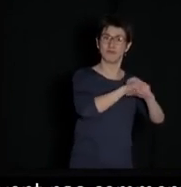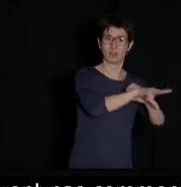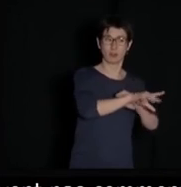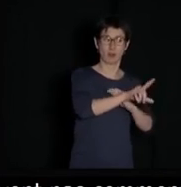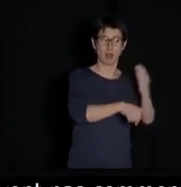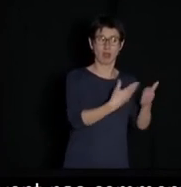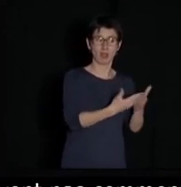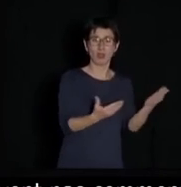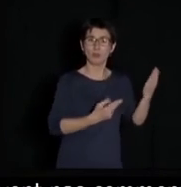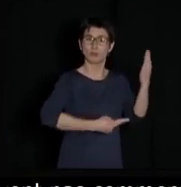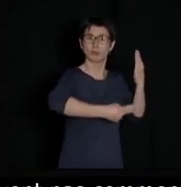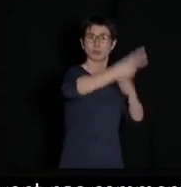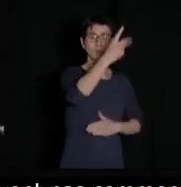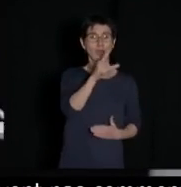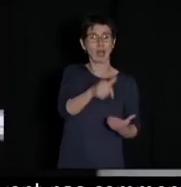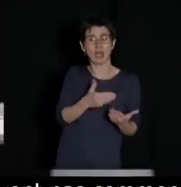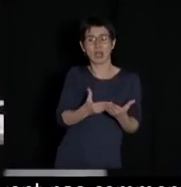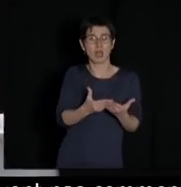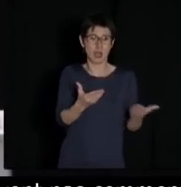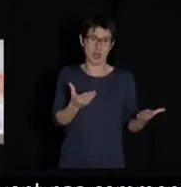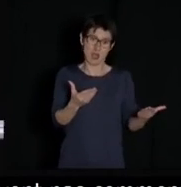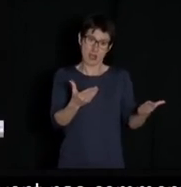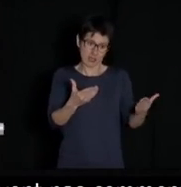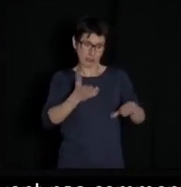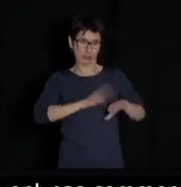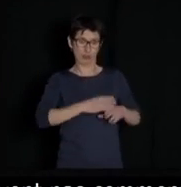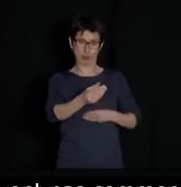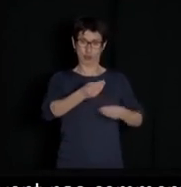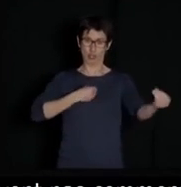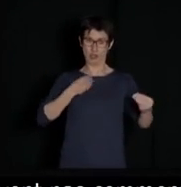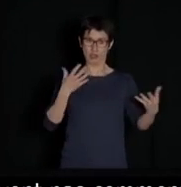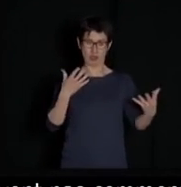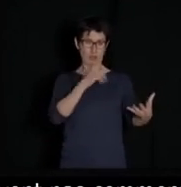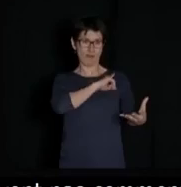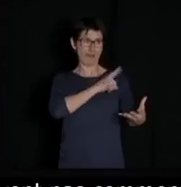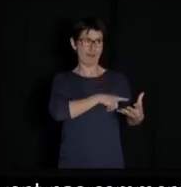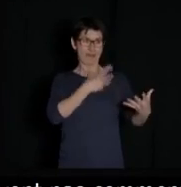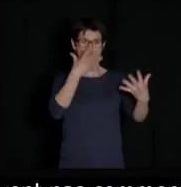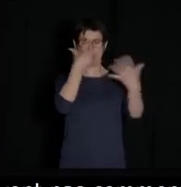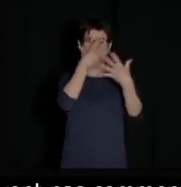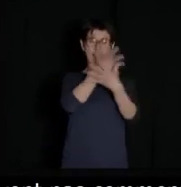We are walking among waves, but we don't know the effects they will have on our health.